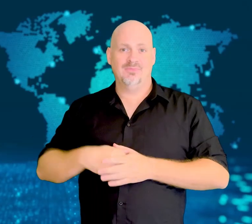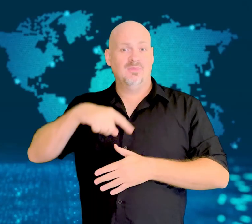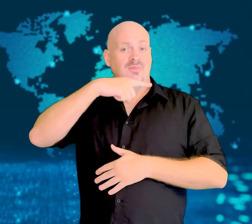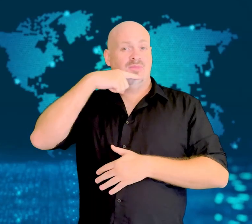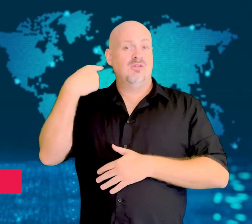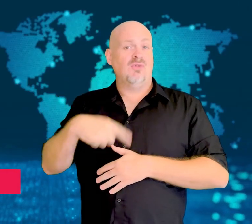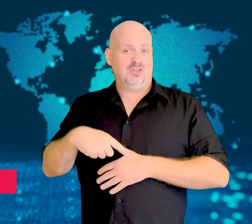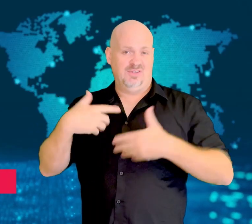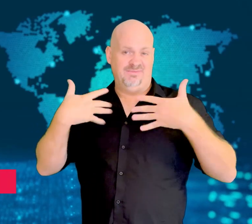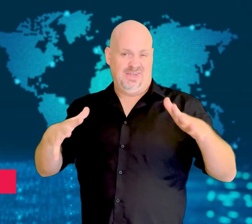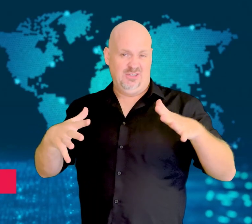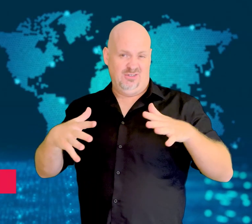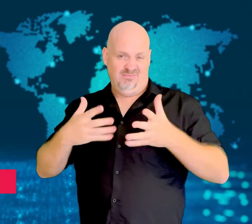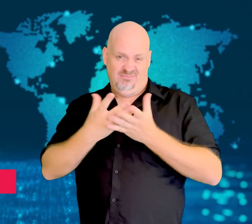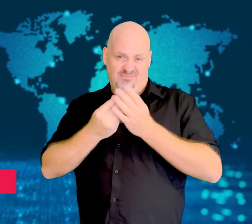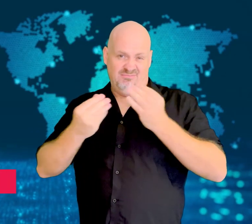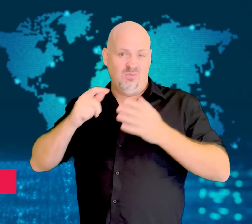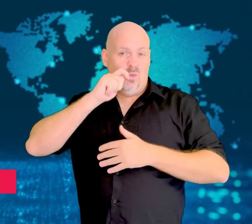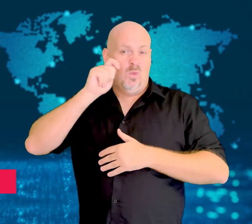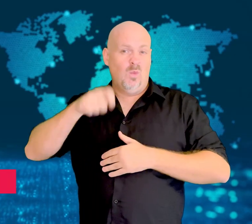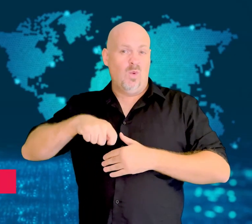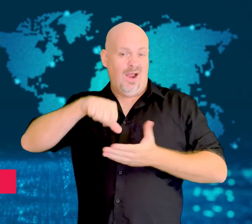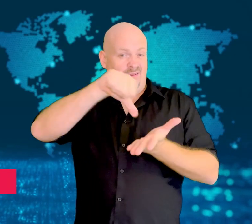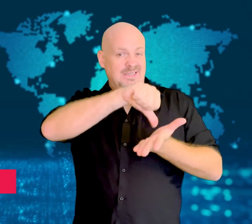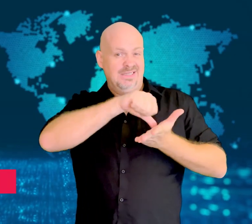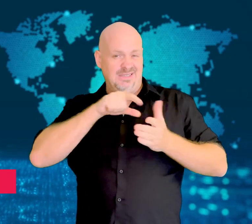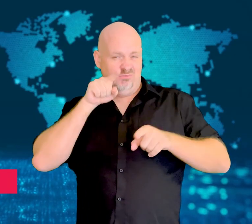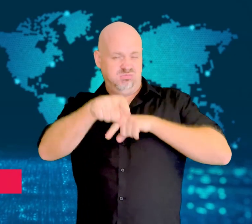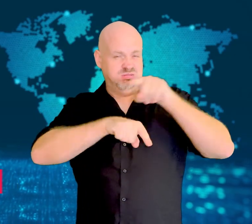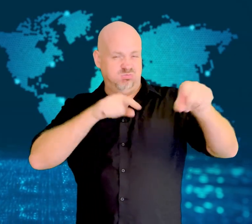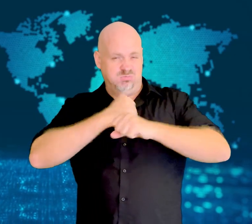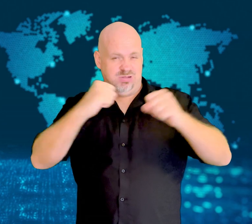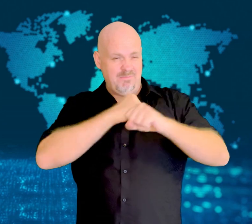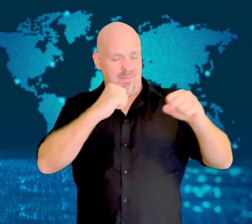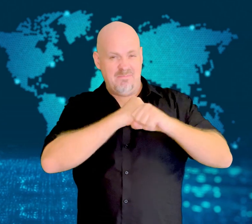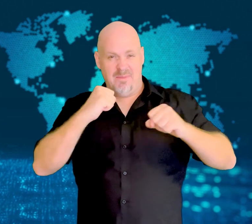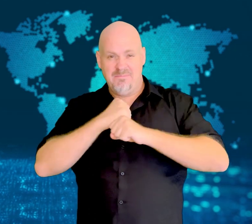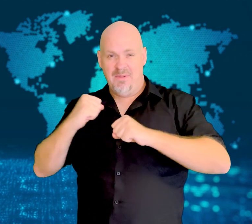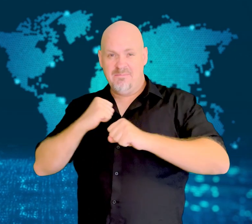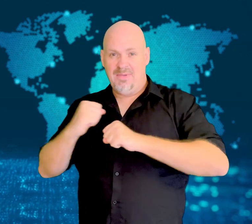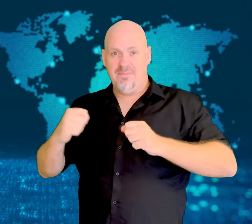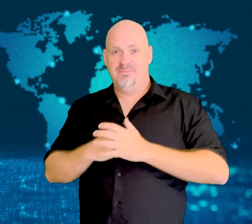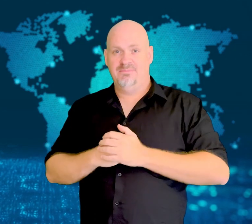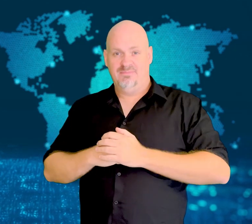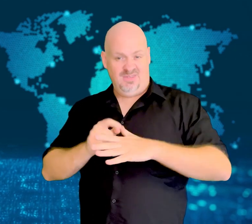[GAVIN]: Russia has launched several attacks on cities across Ukraine.